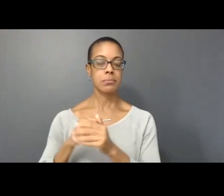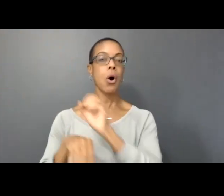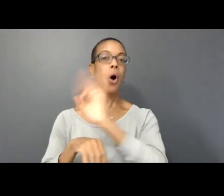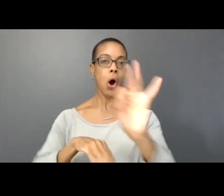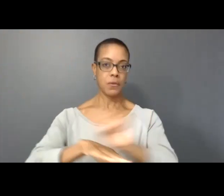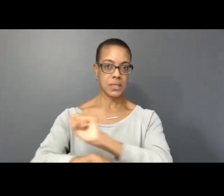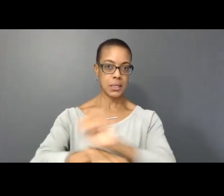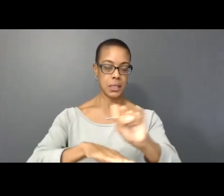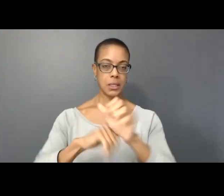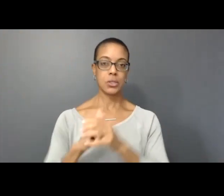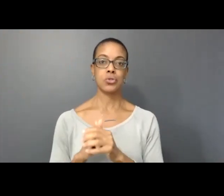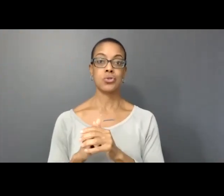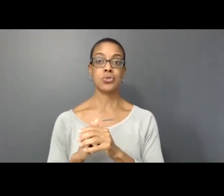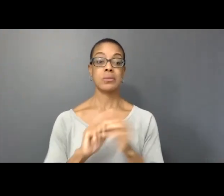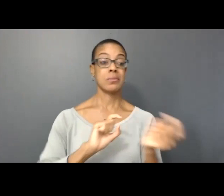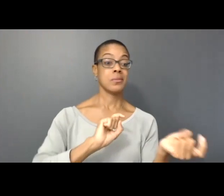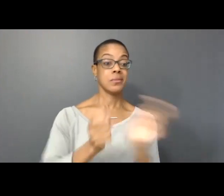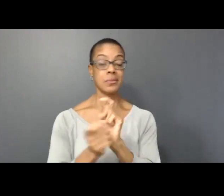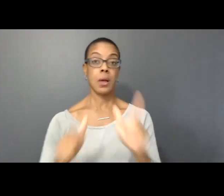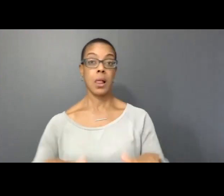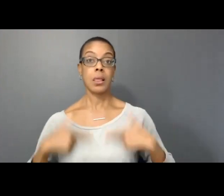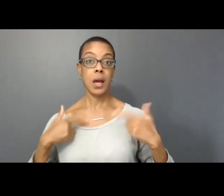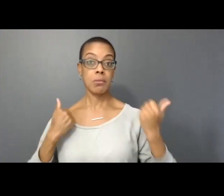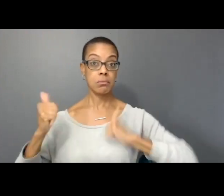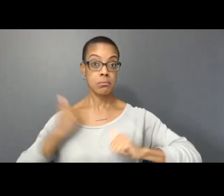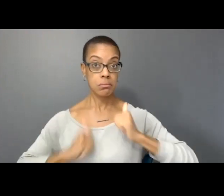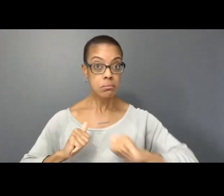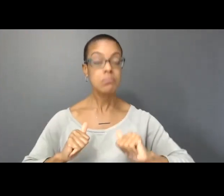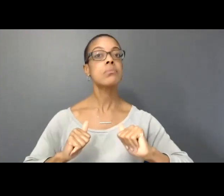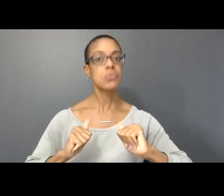This recent paradigm shift in live performance creates a new motive for the exploration of